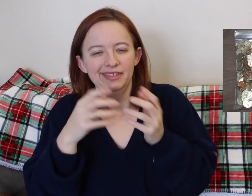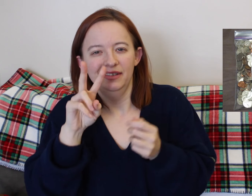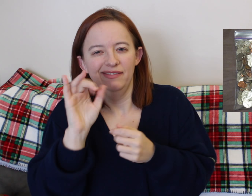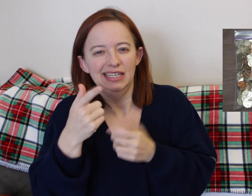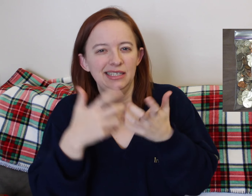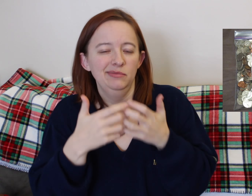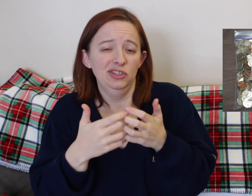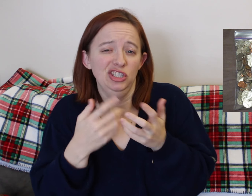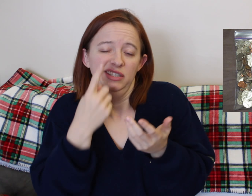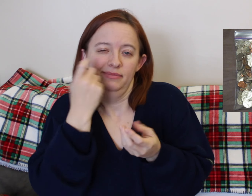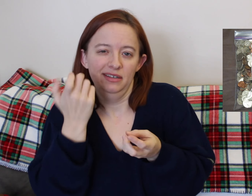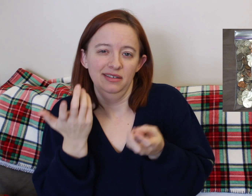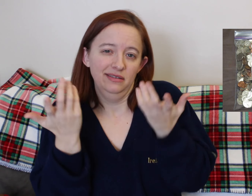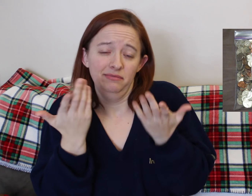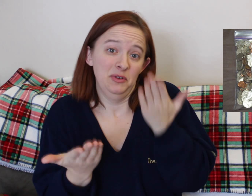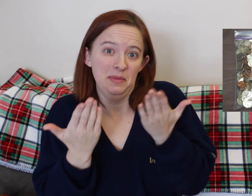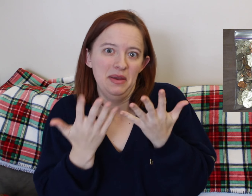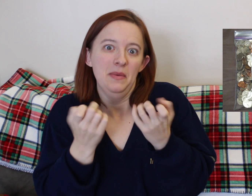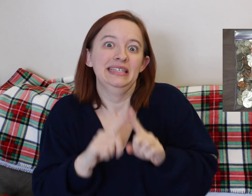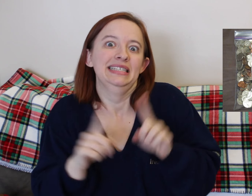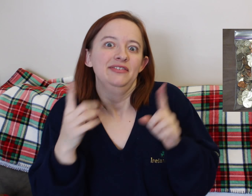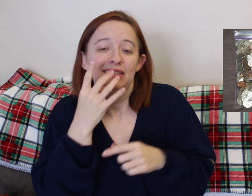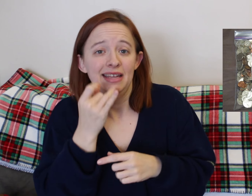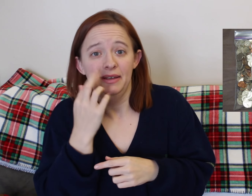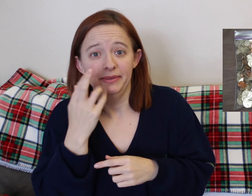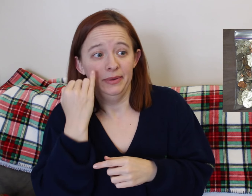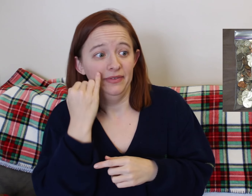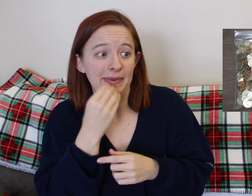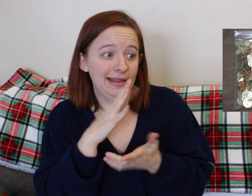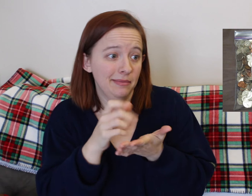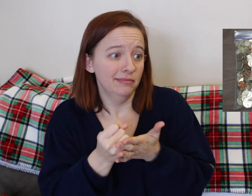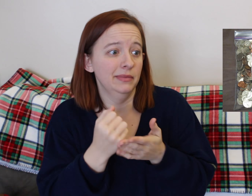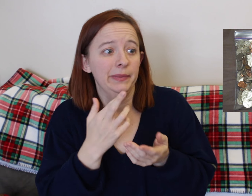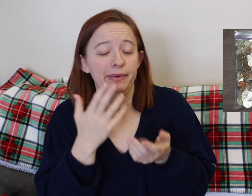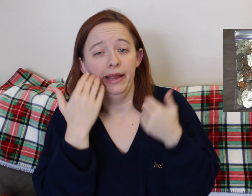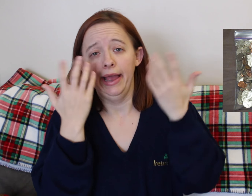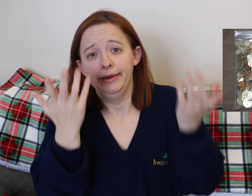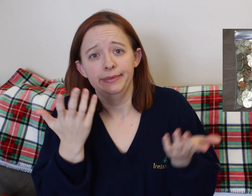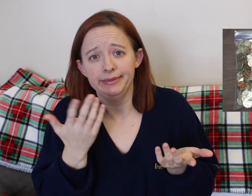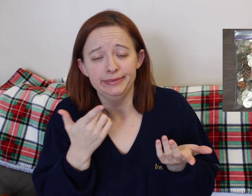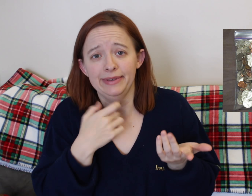Cause we did have quite a few snacks that we brought. Plus also the hospital food was there, so we just bought that.